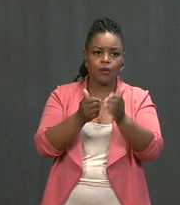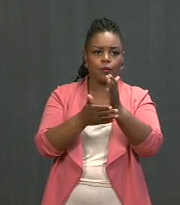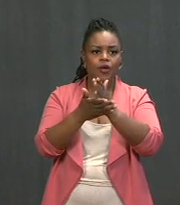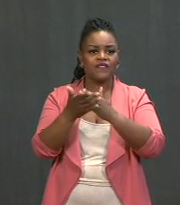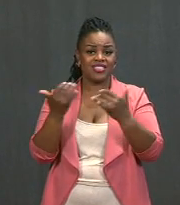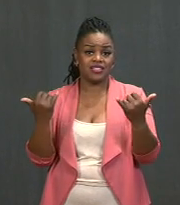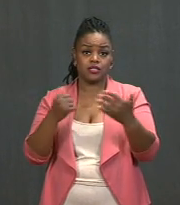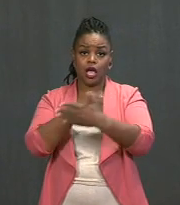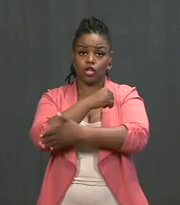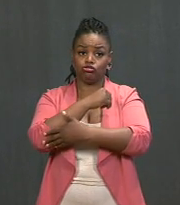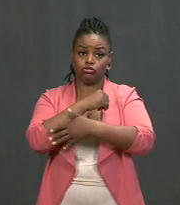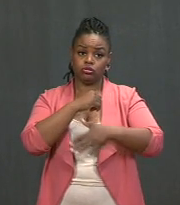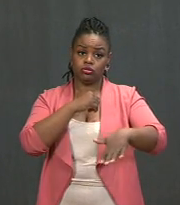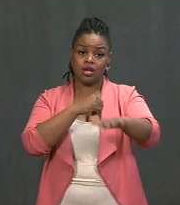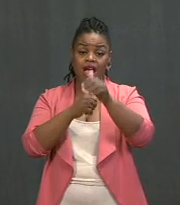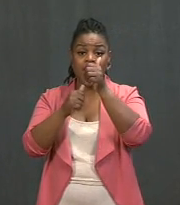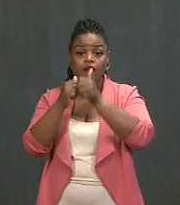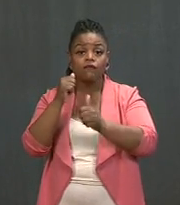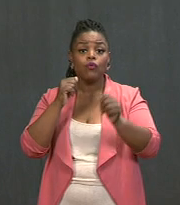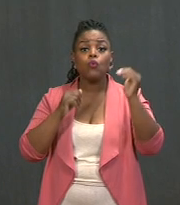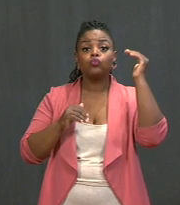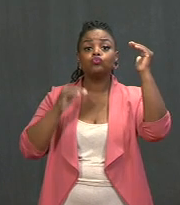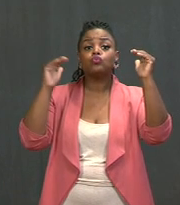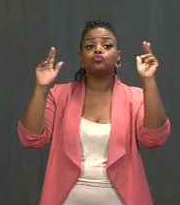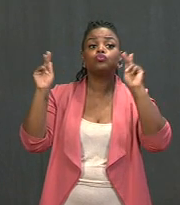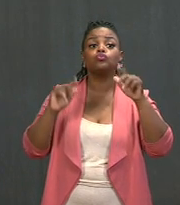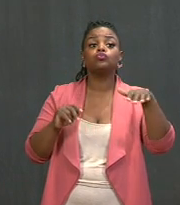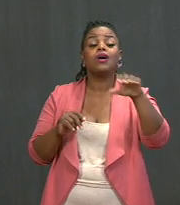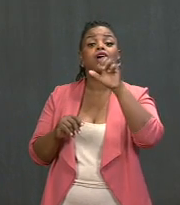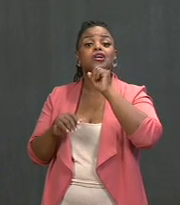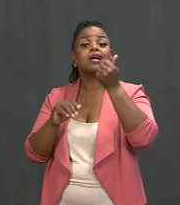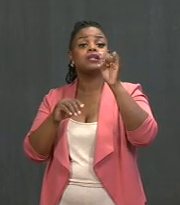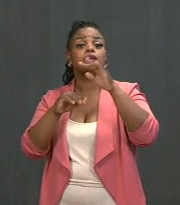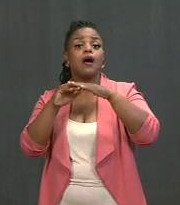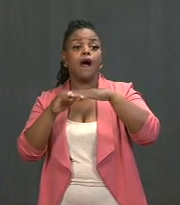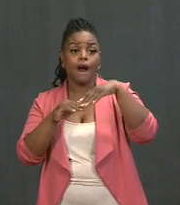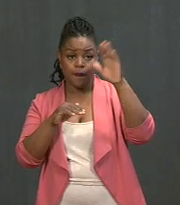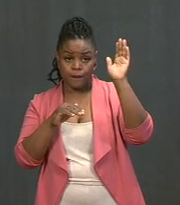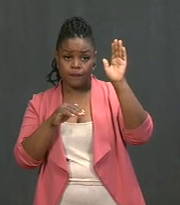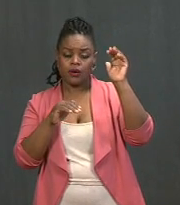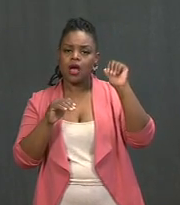every adult over the age of 18 -- 18 or older -- will be eligible to be vaccinated.